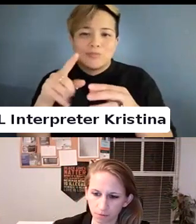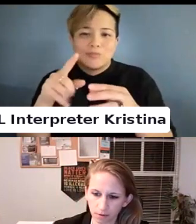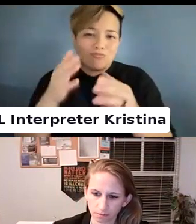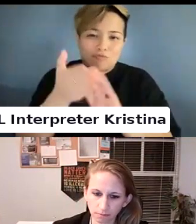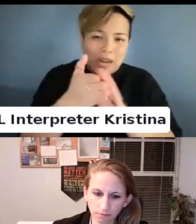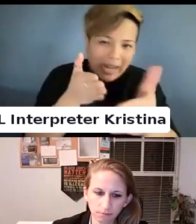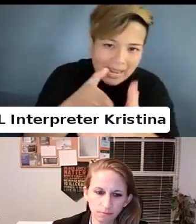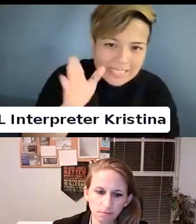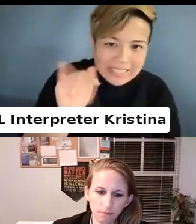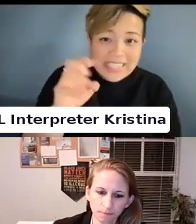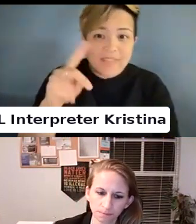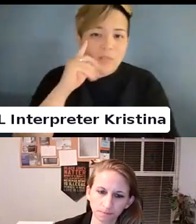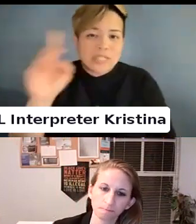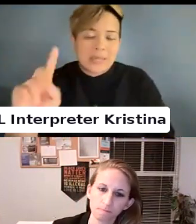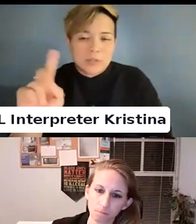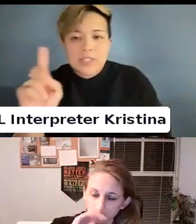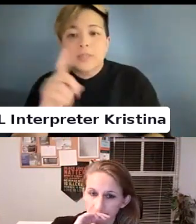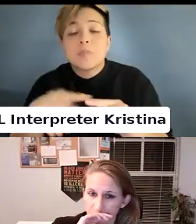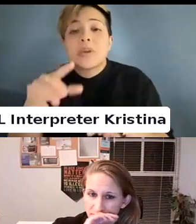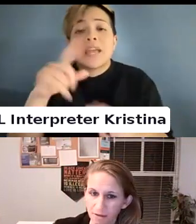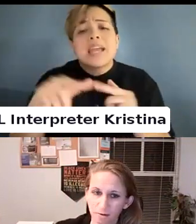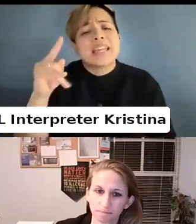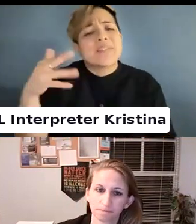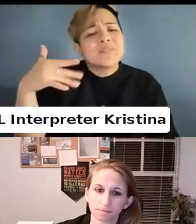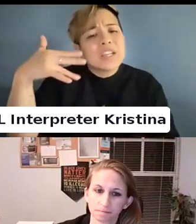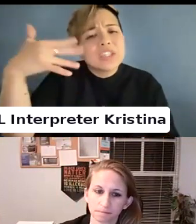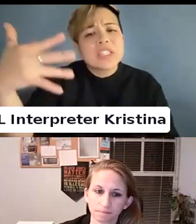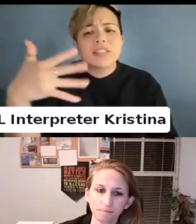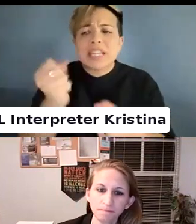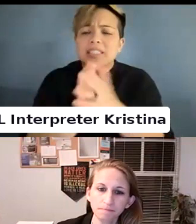I'm going to go with that mantra of destiny. So yeah.